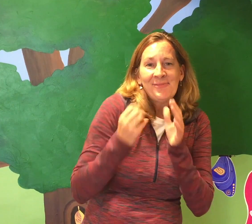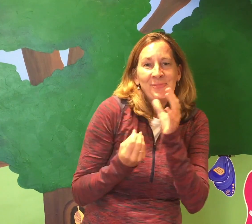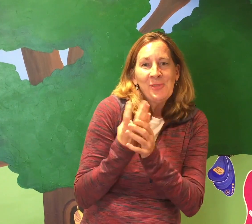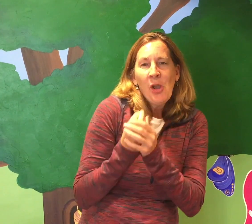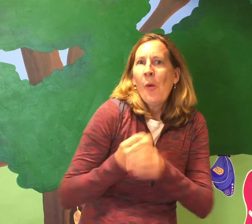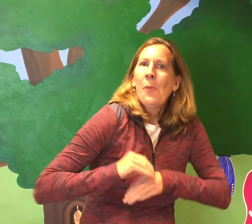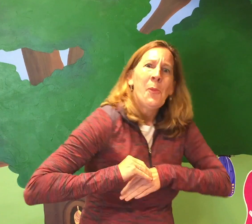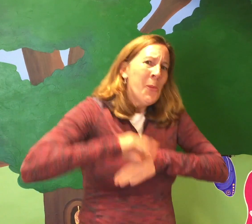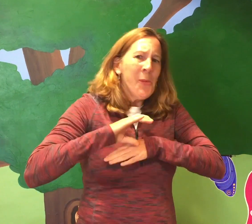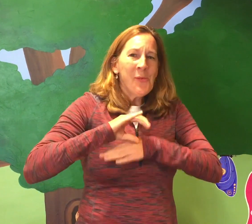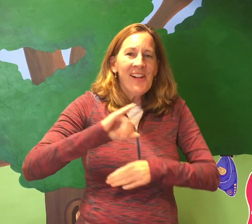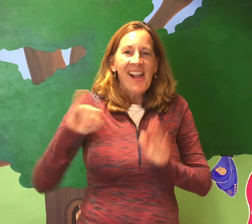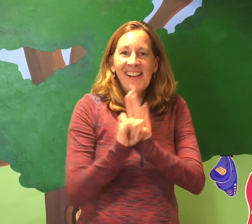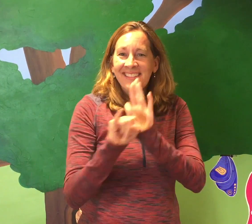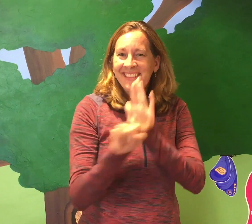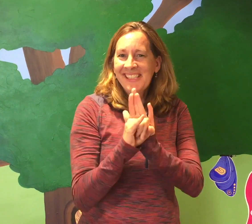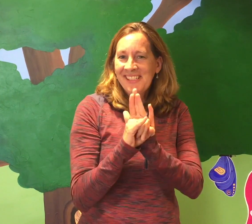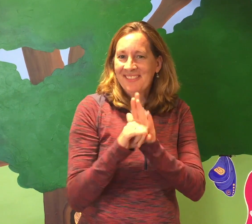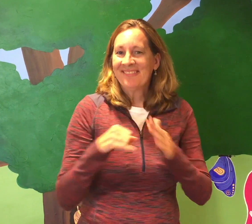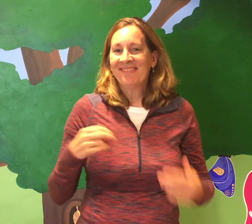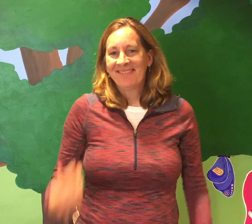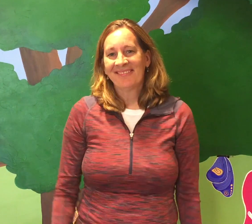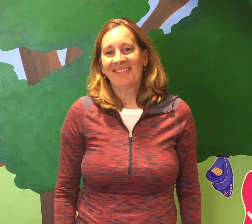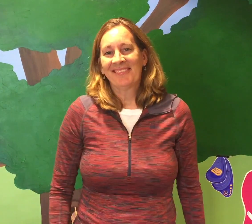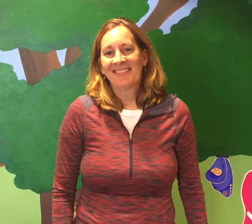by the time we arrive in the spring they are confident and have a strong identity!